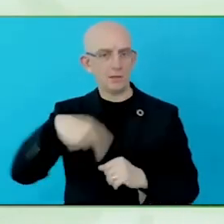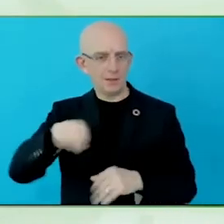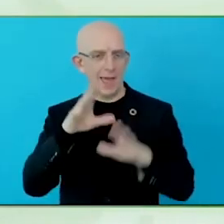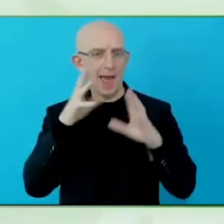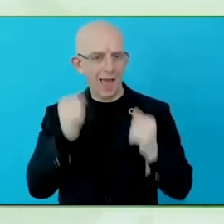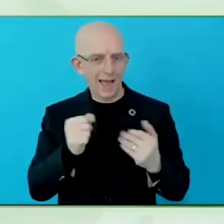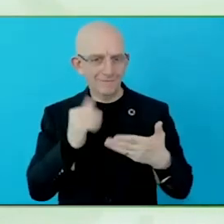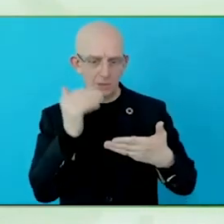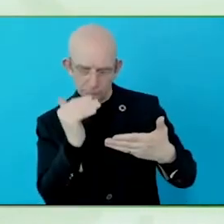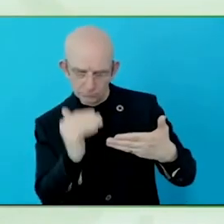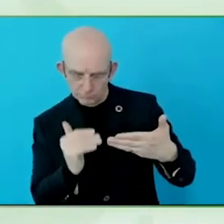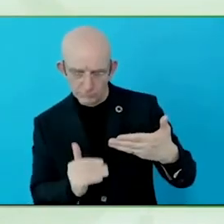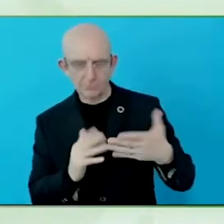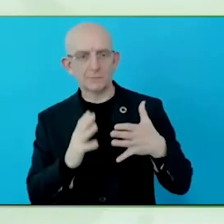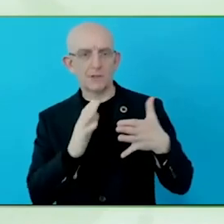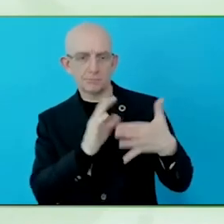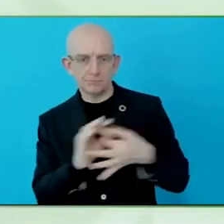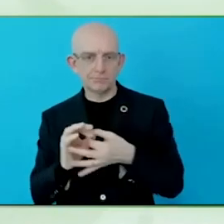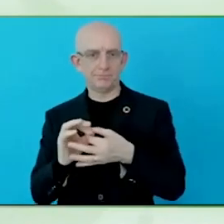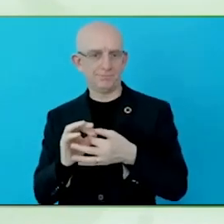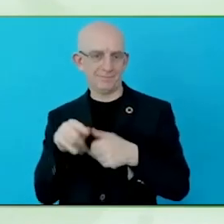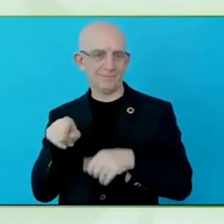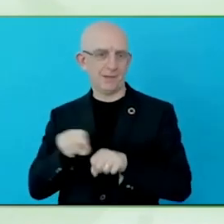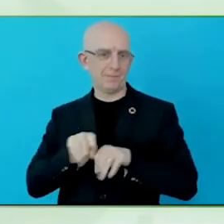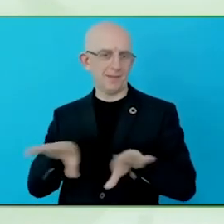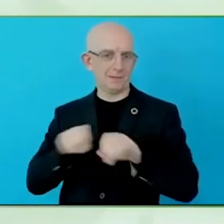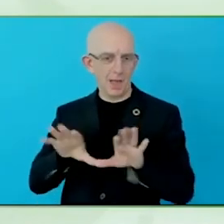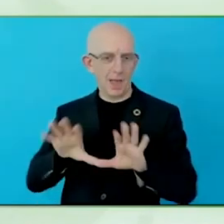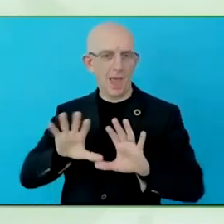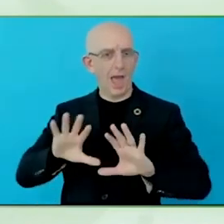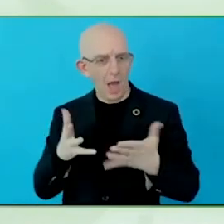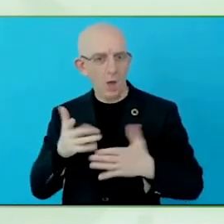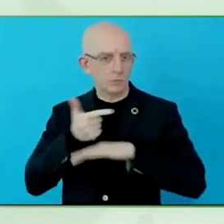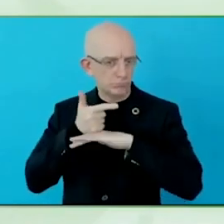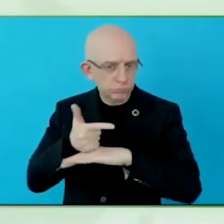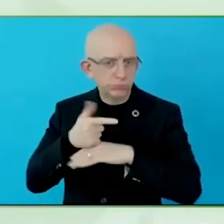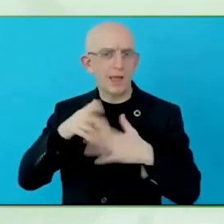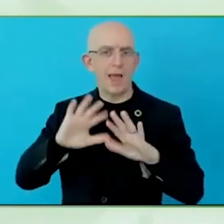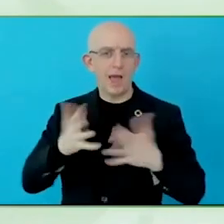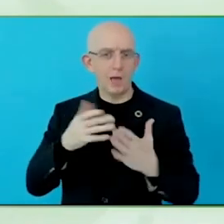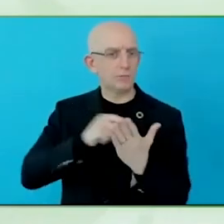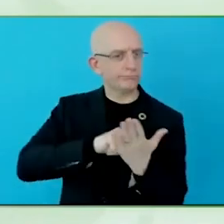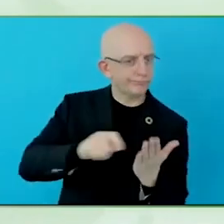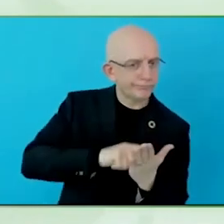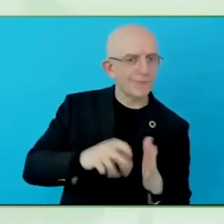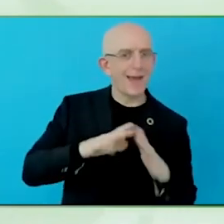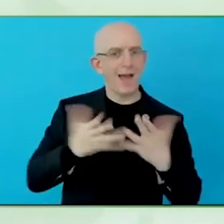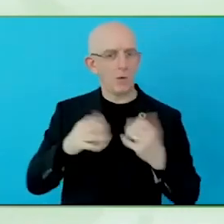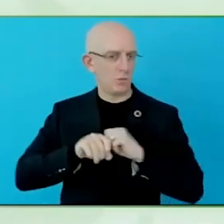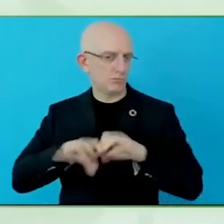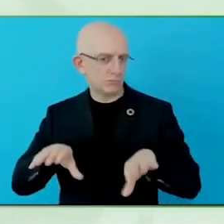That relates to how persons with disabilities are covered, what are